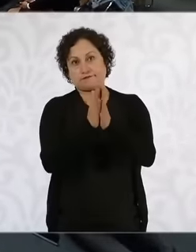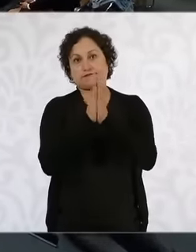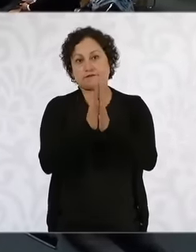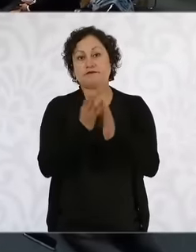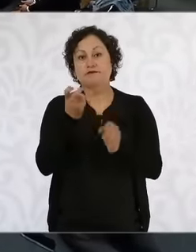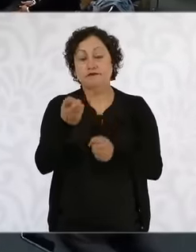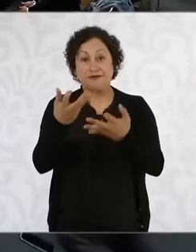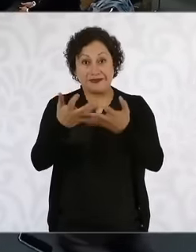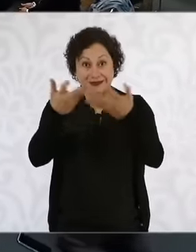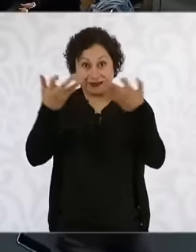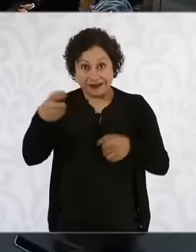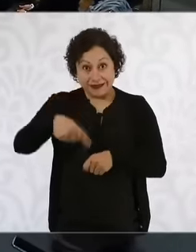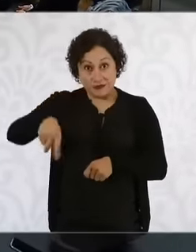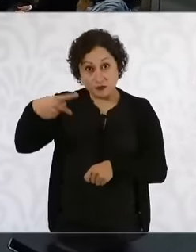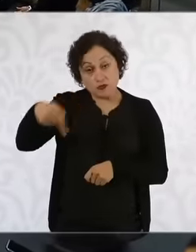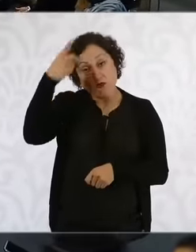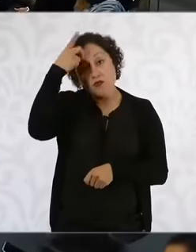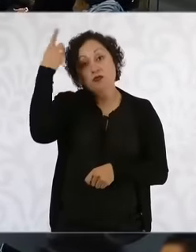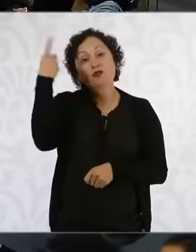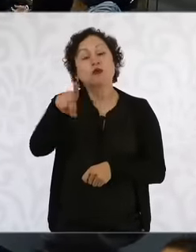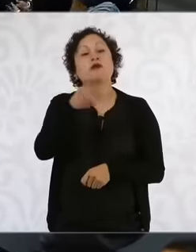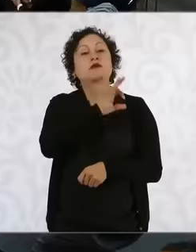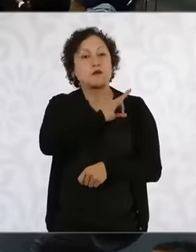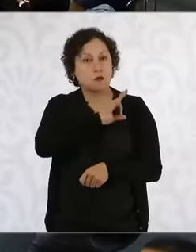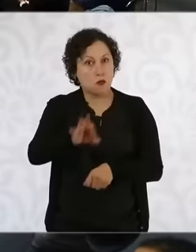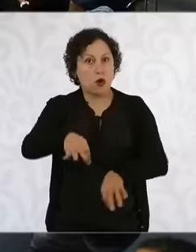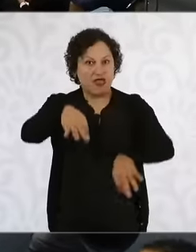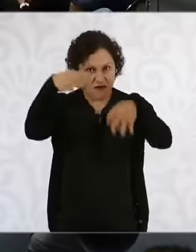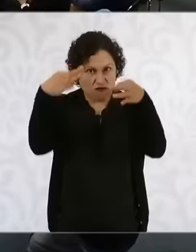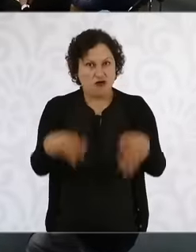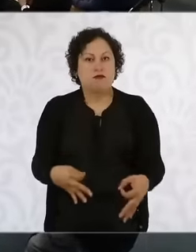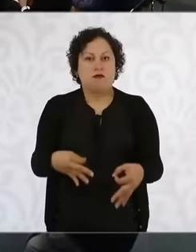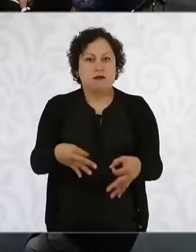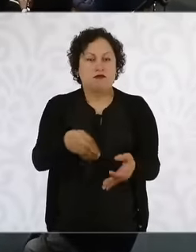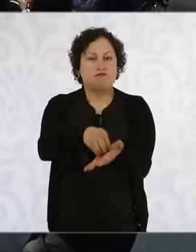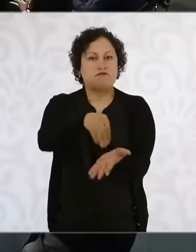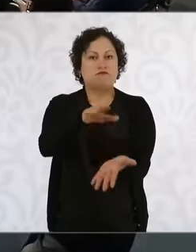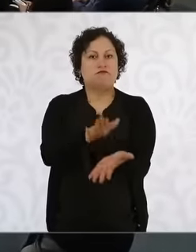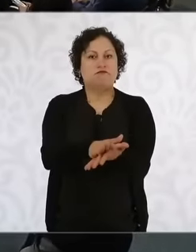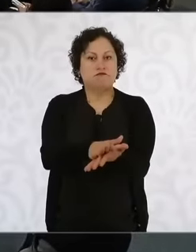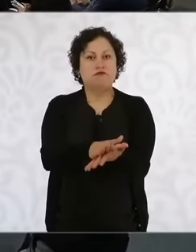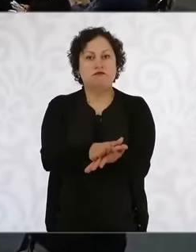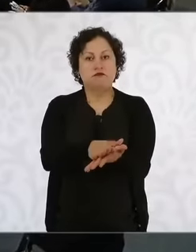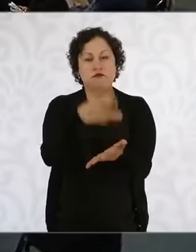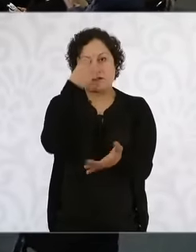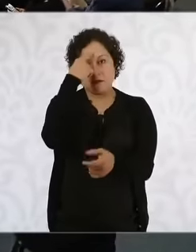that they have could be formally expropriated where it could be occupied, even those who